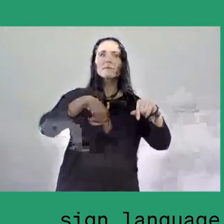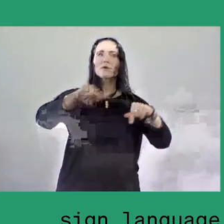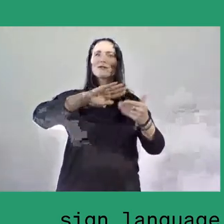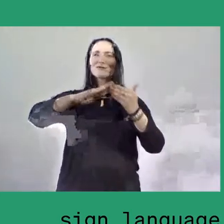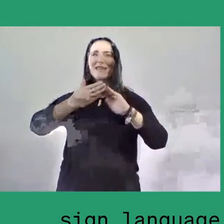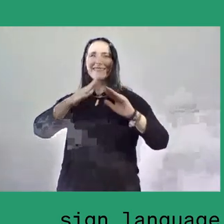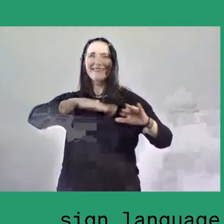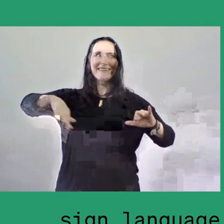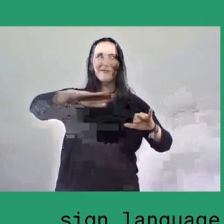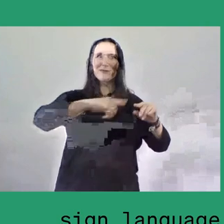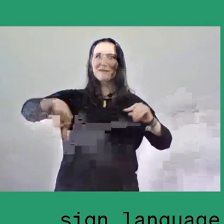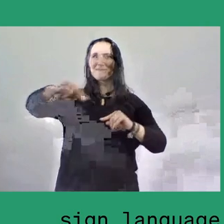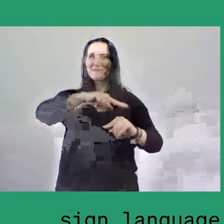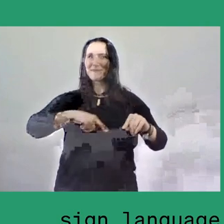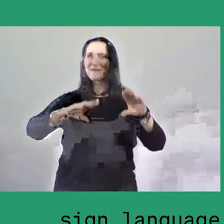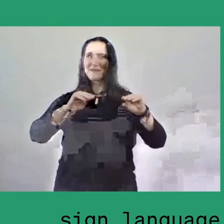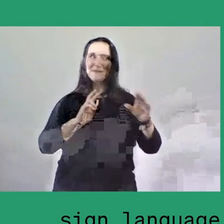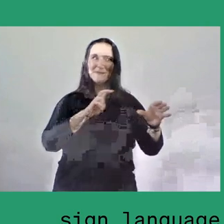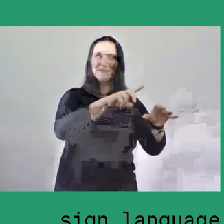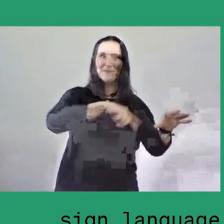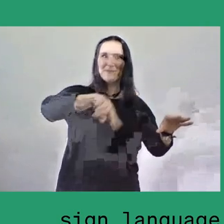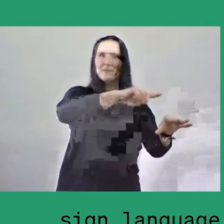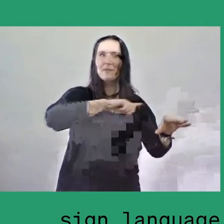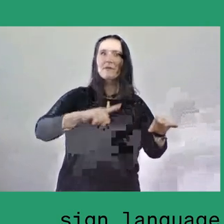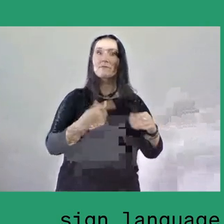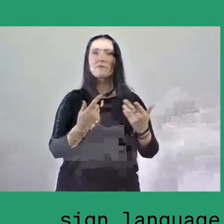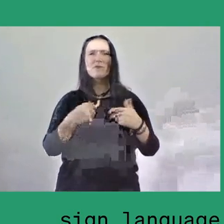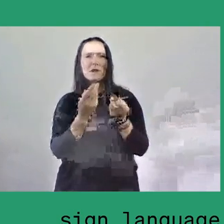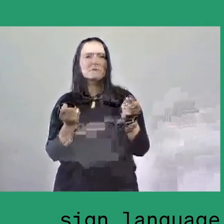It is evidence of a communal life marked by the spirit of collaboration